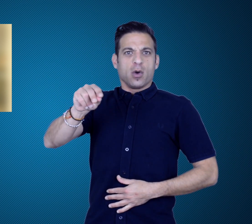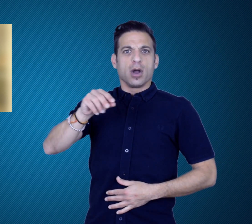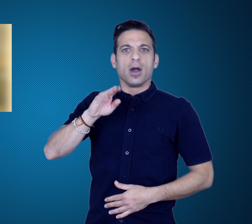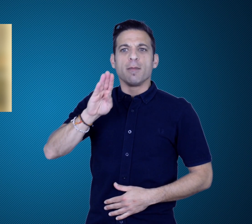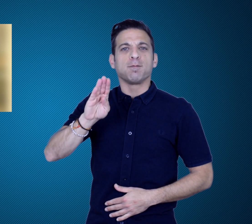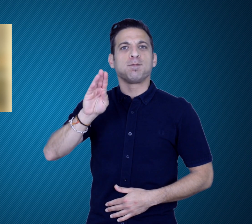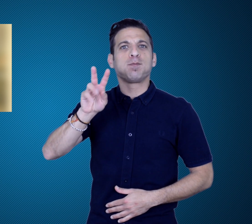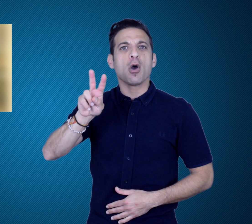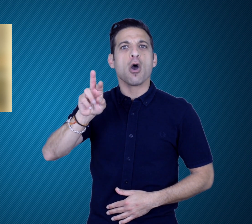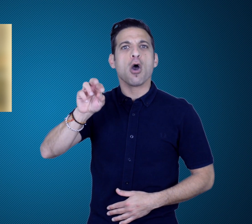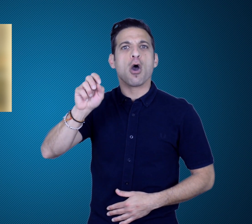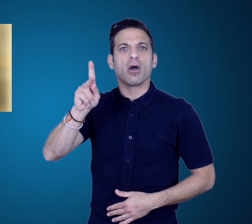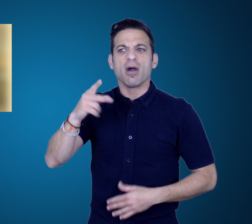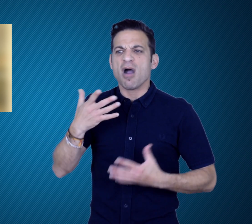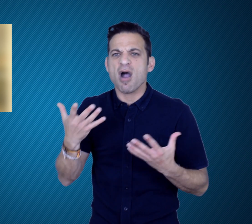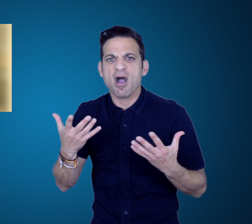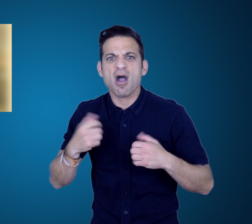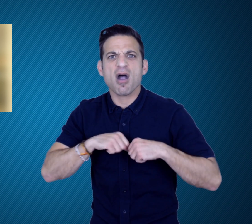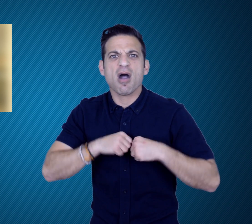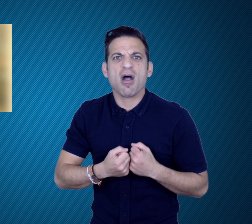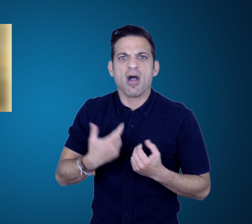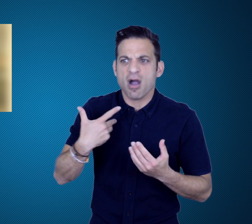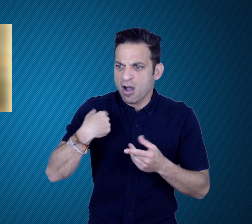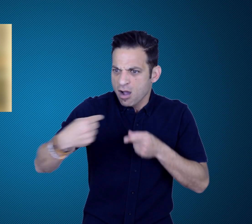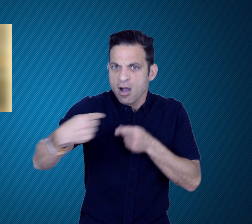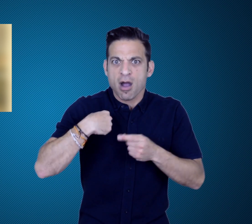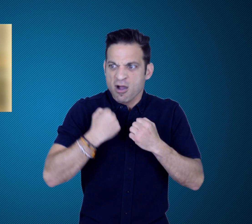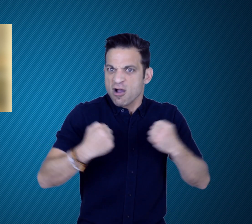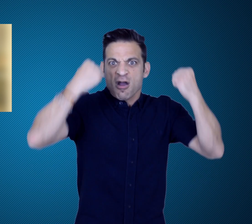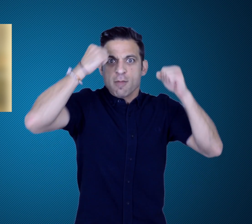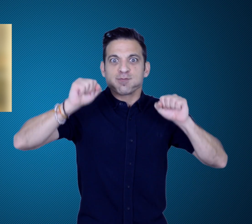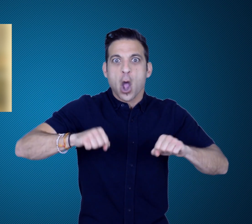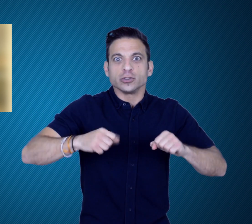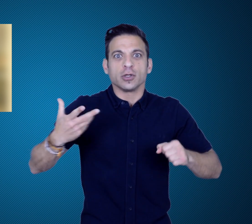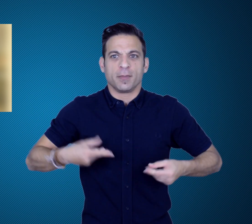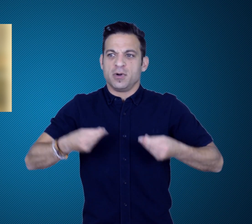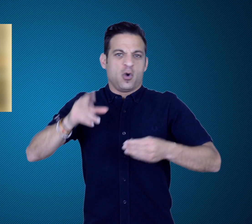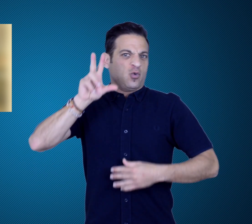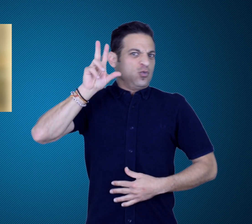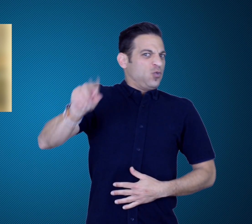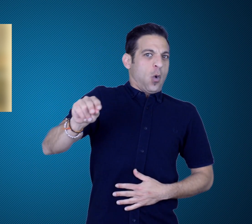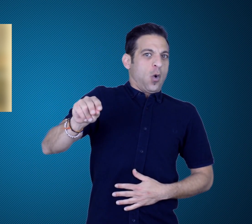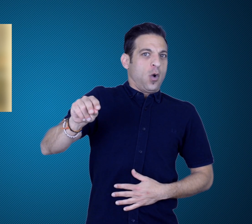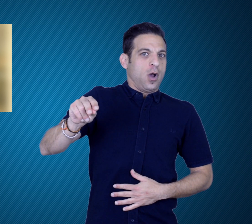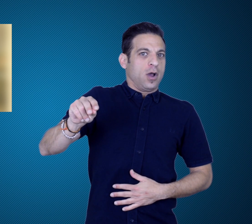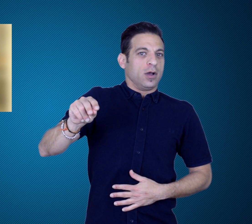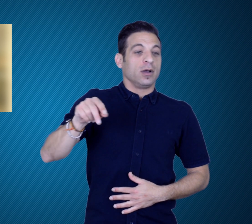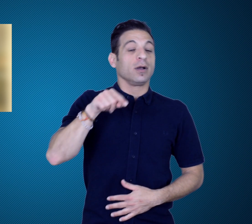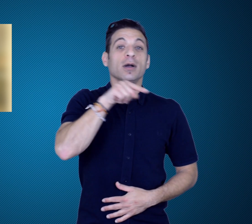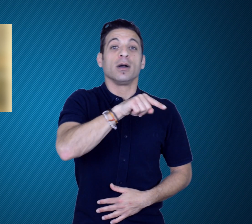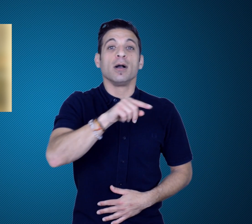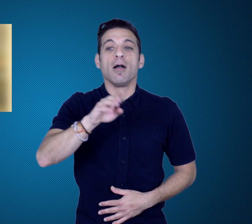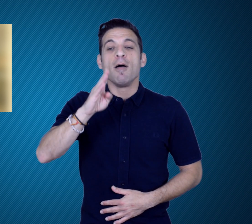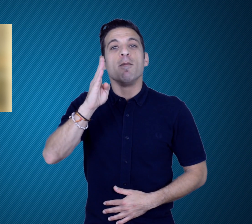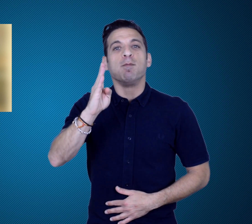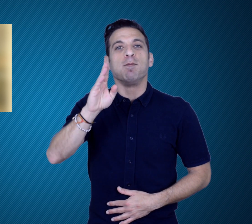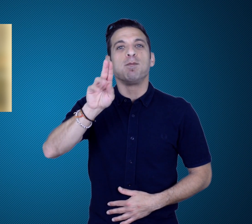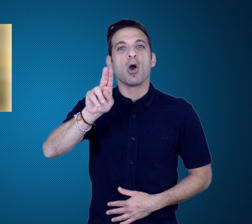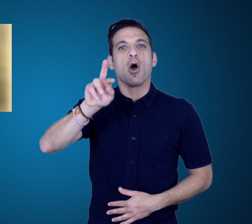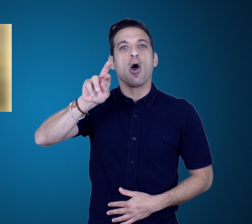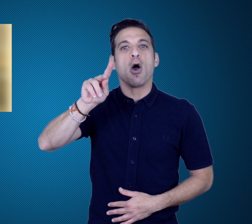Burke found it difficult to find opponents to fight in England.